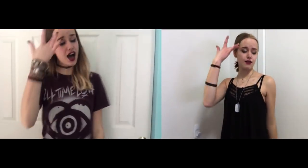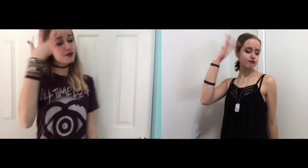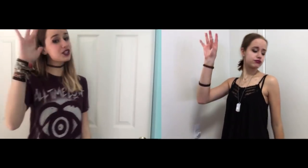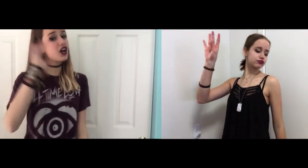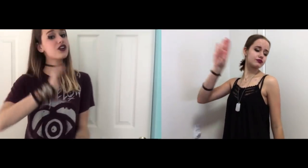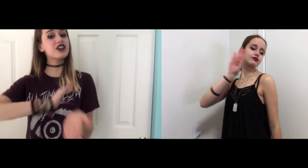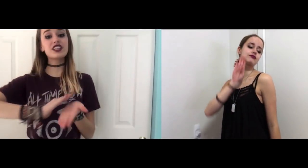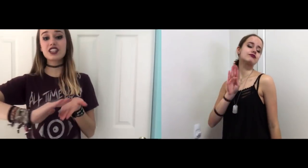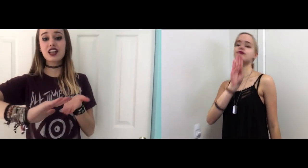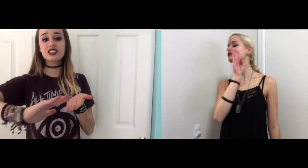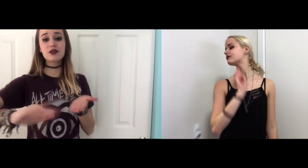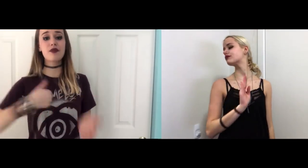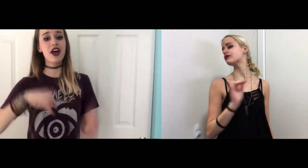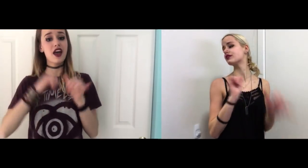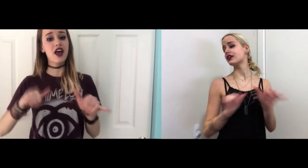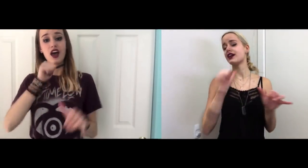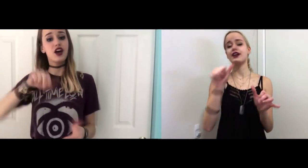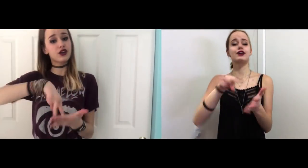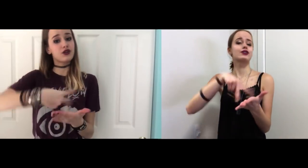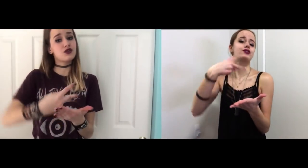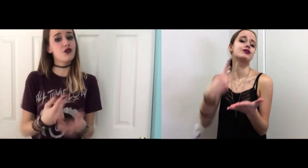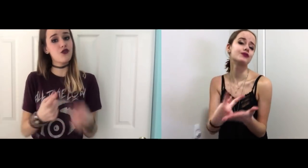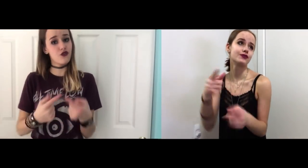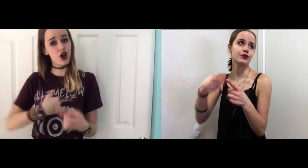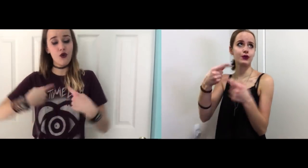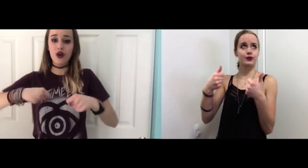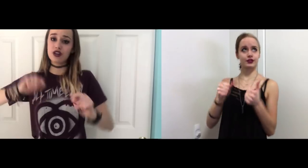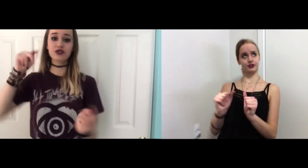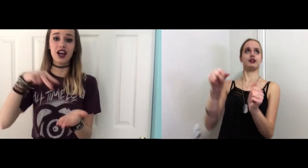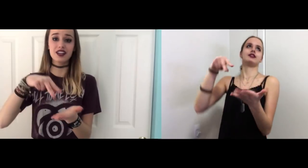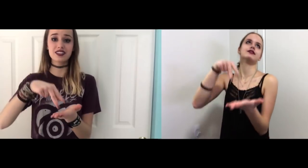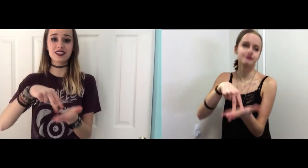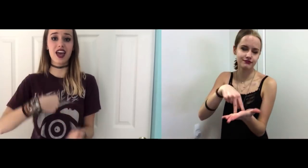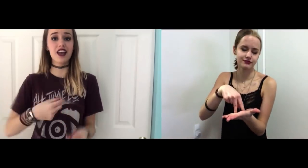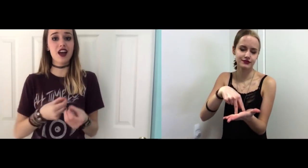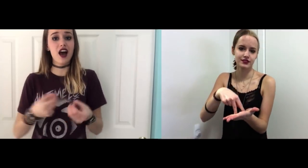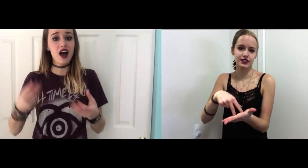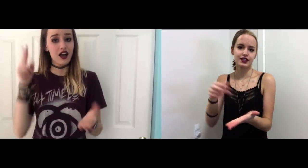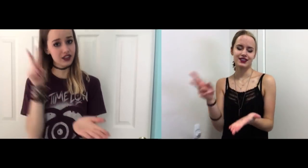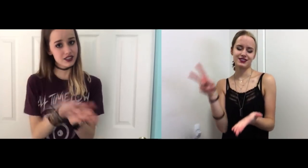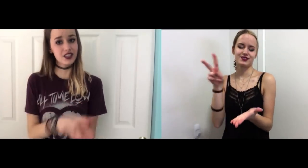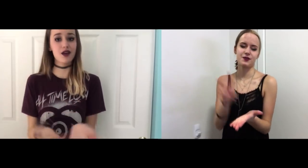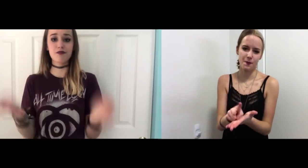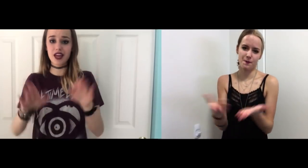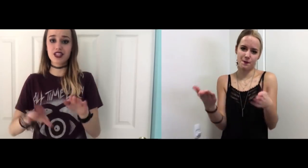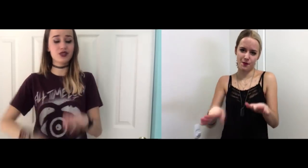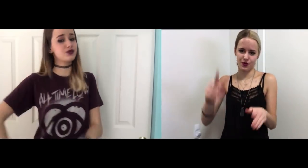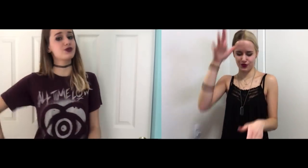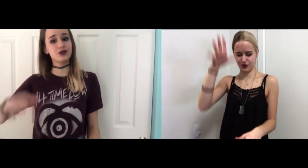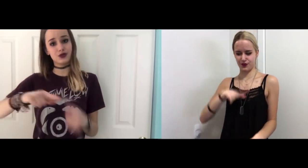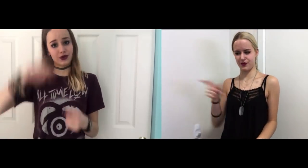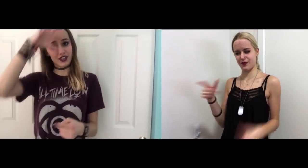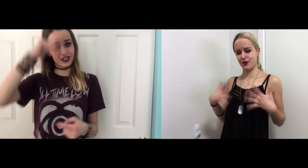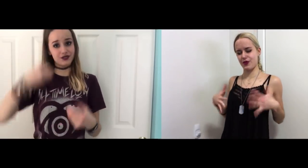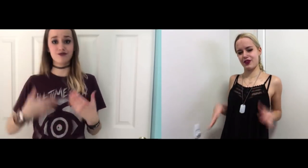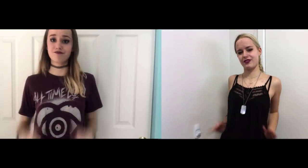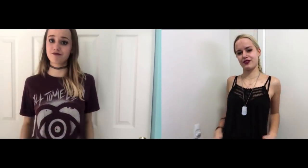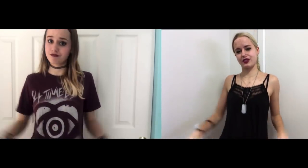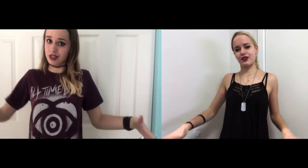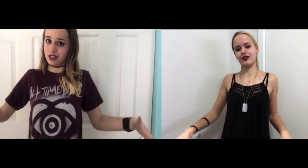I'm a scholar and a gentleman, And I usually don't fall when I try to stand I lost a bet to a guy in a Chiffon skirt,